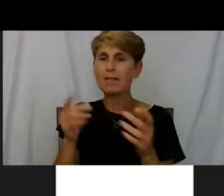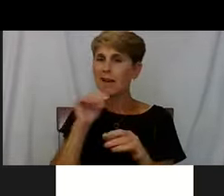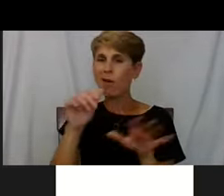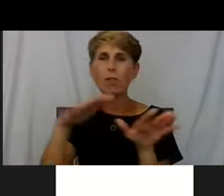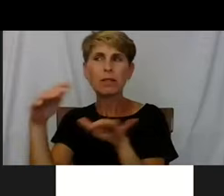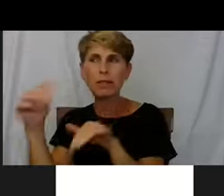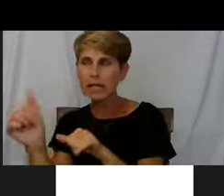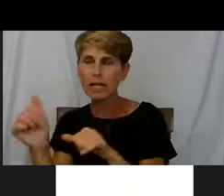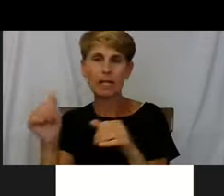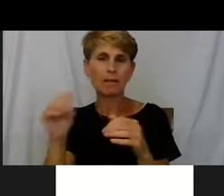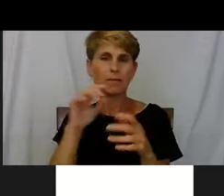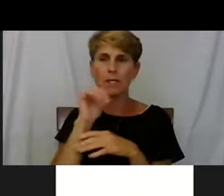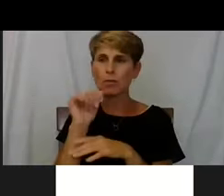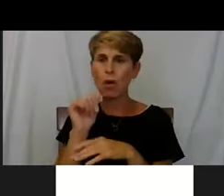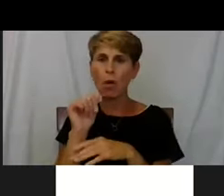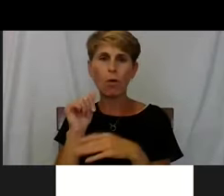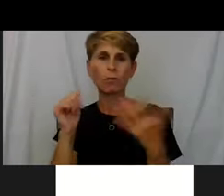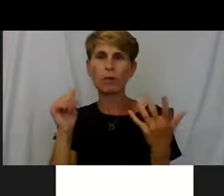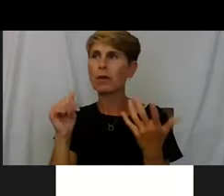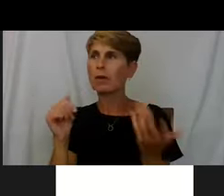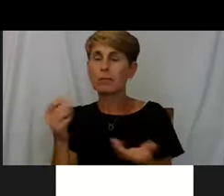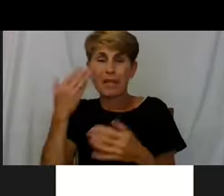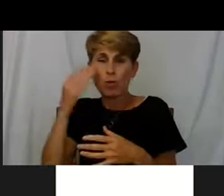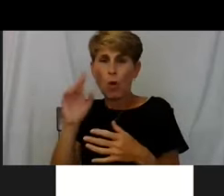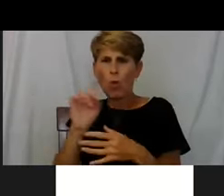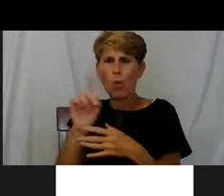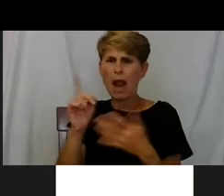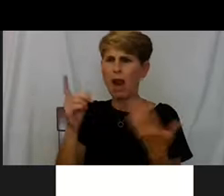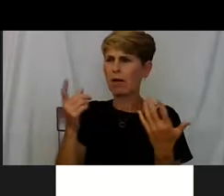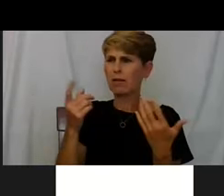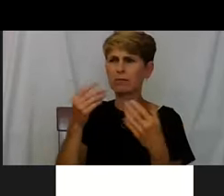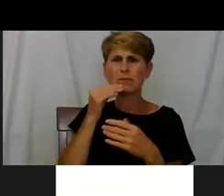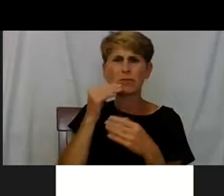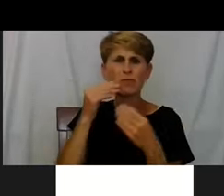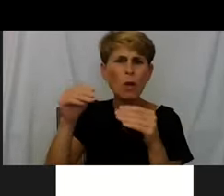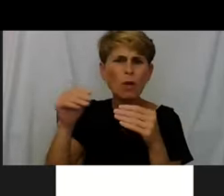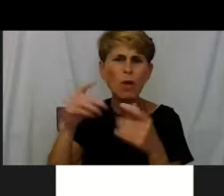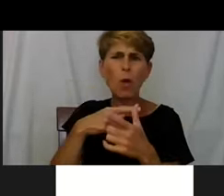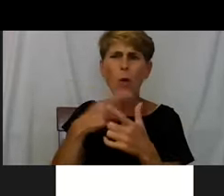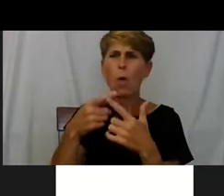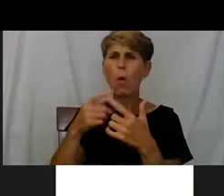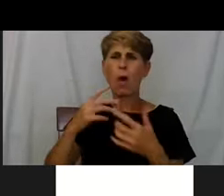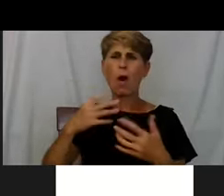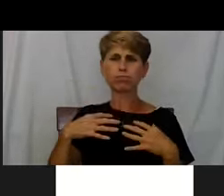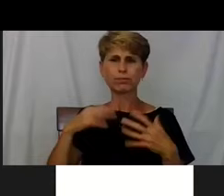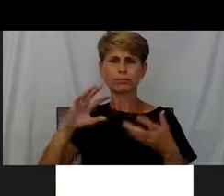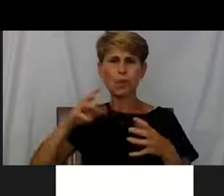Where's my laundromat, where's my supermarket, where's this and that. So we need to really understand that.